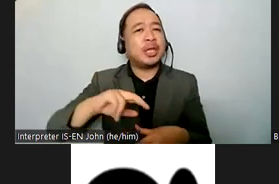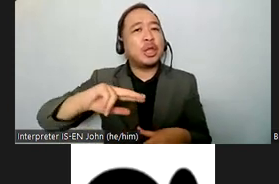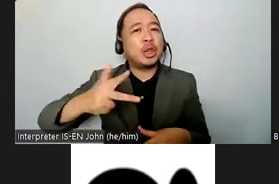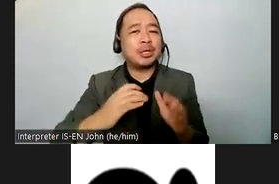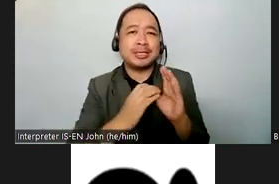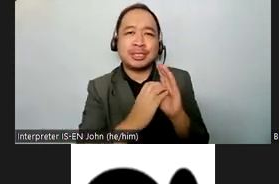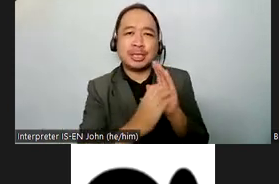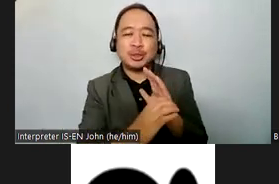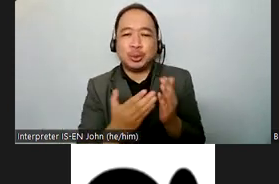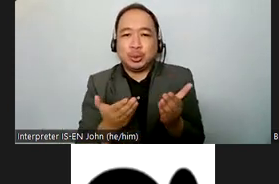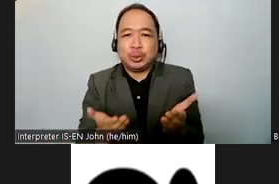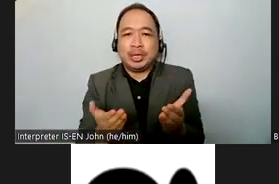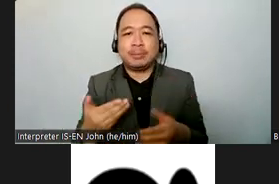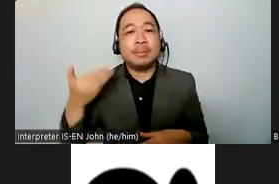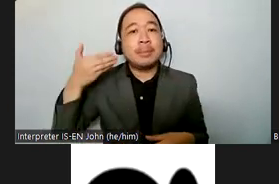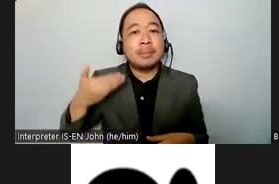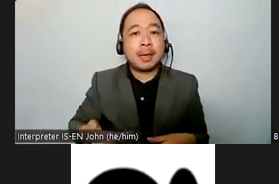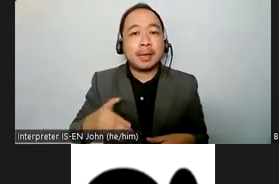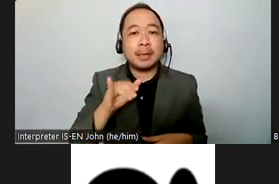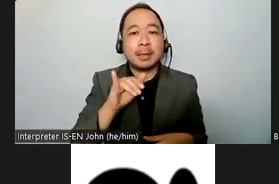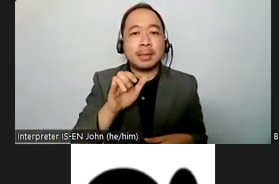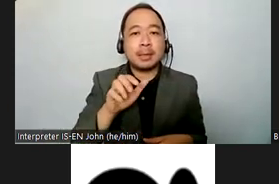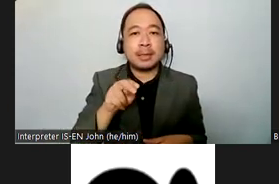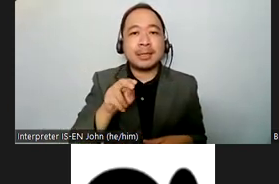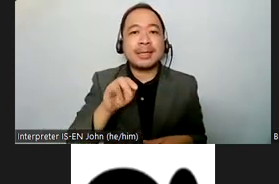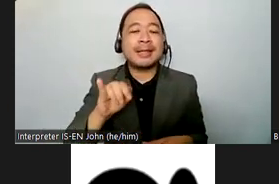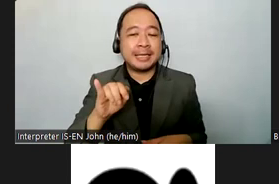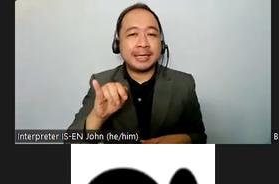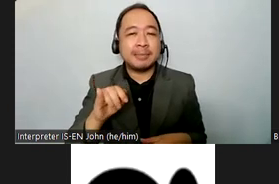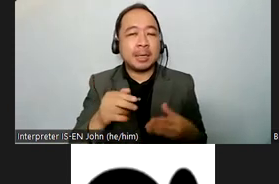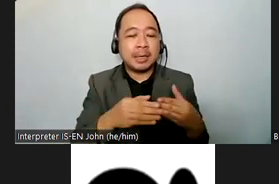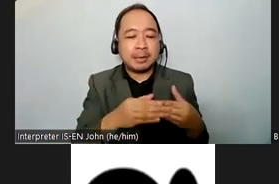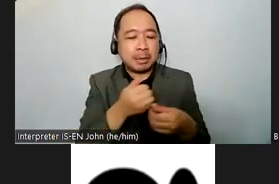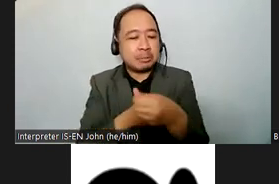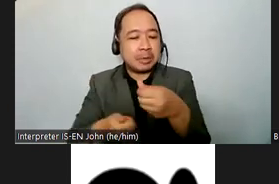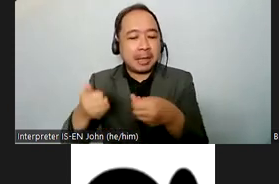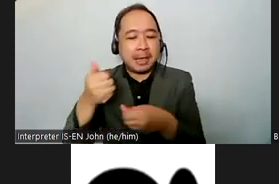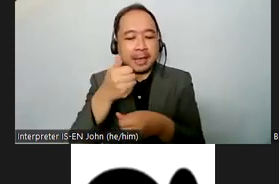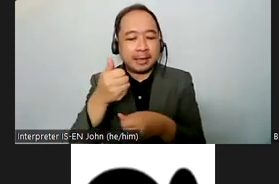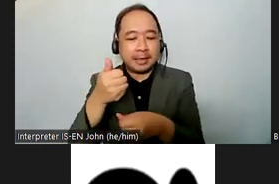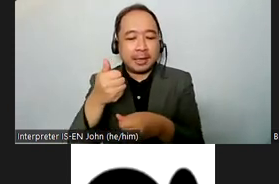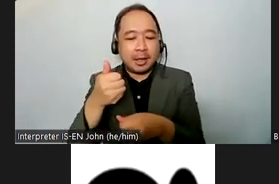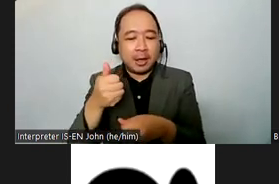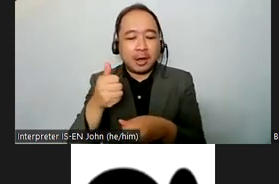i'm chair of indonesian mental health association and and i will be the moderator for this session